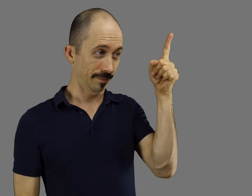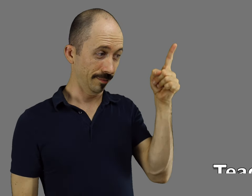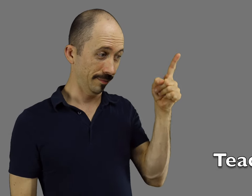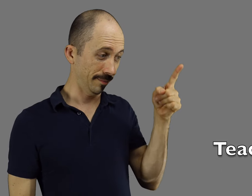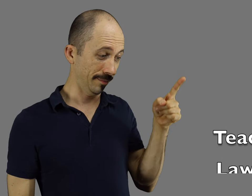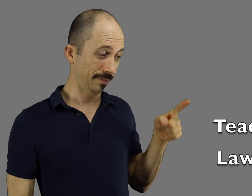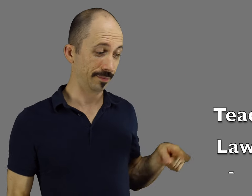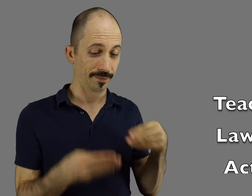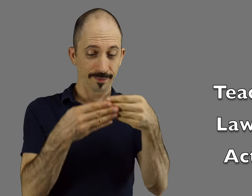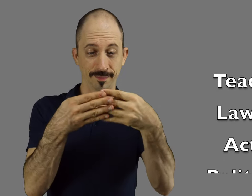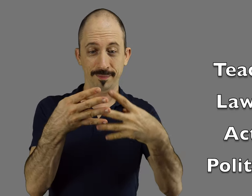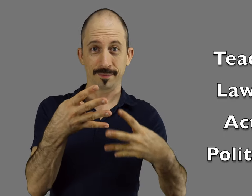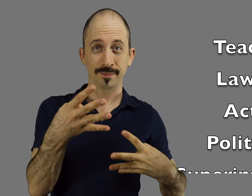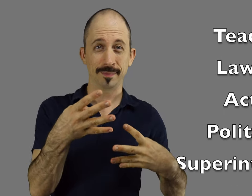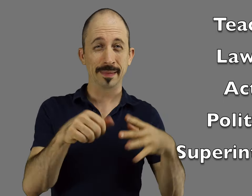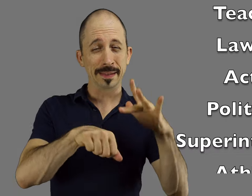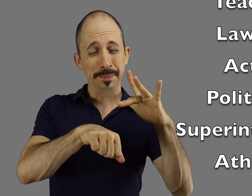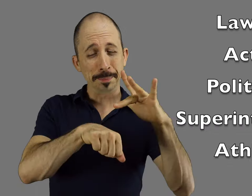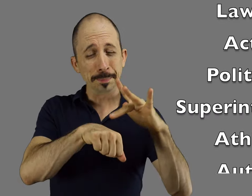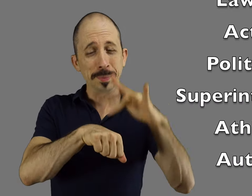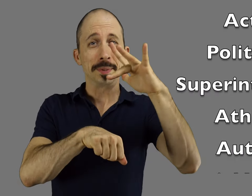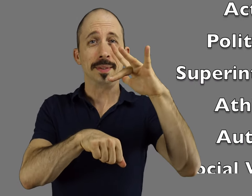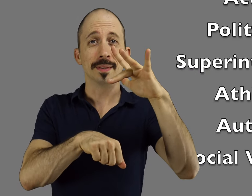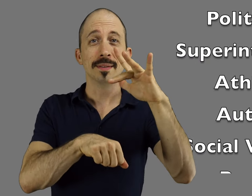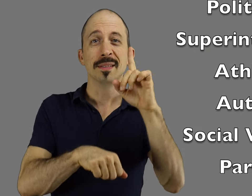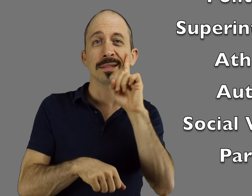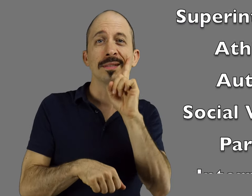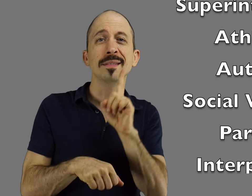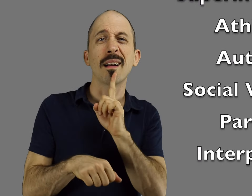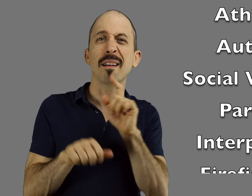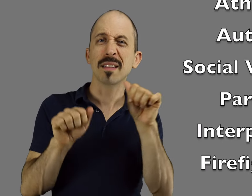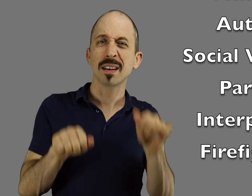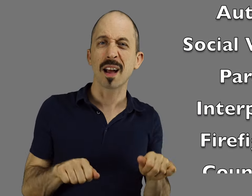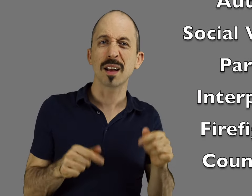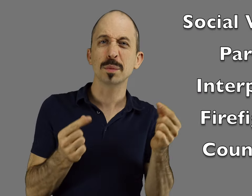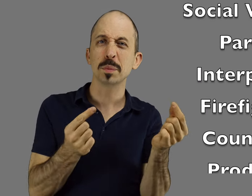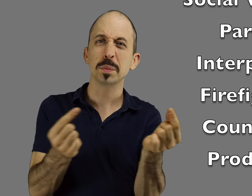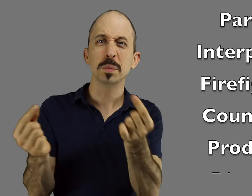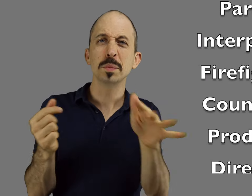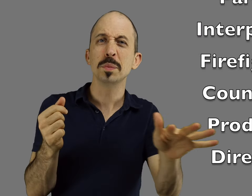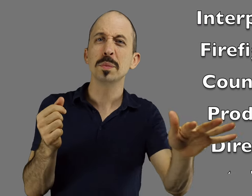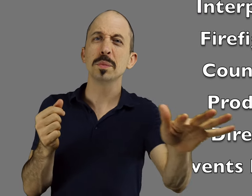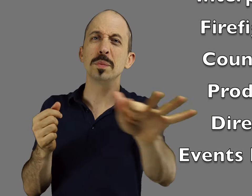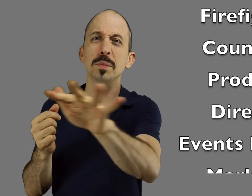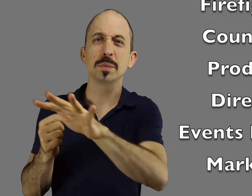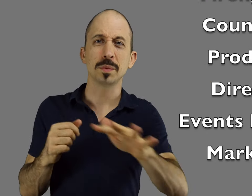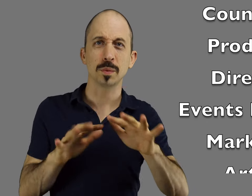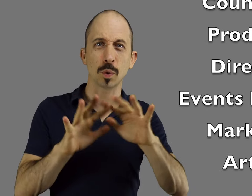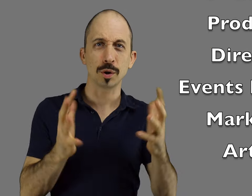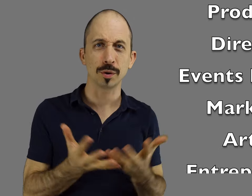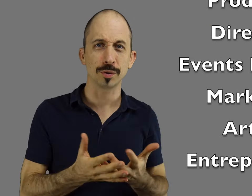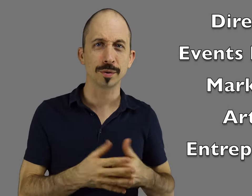Here's a list that barely touches the surface of the many things Deaf people can do across the world.